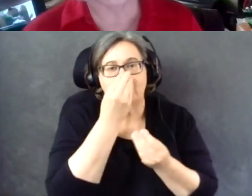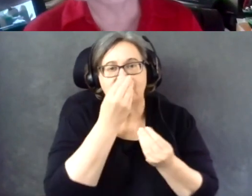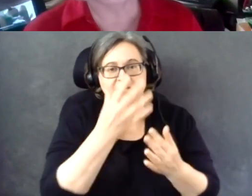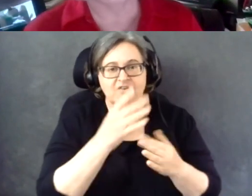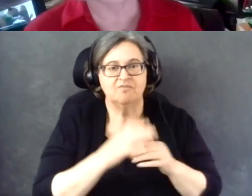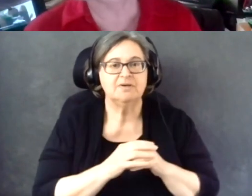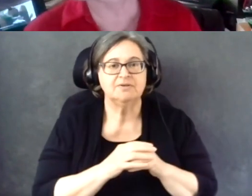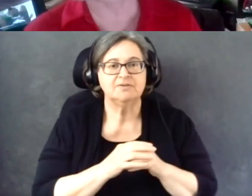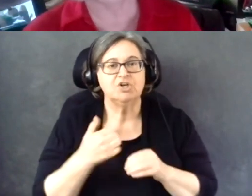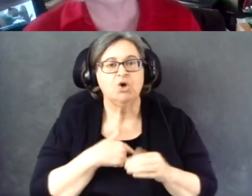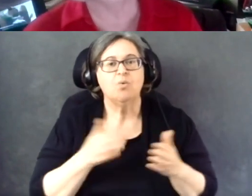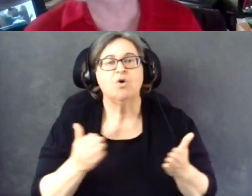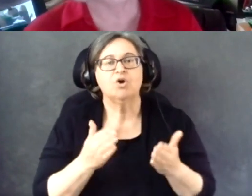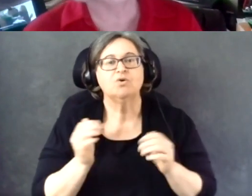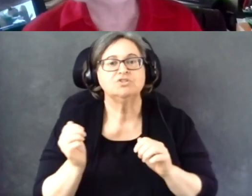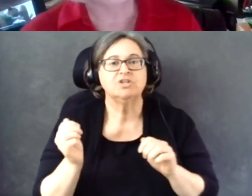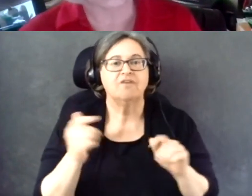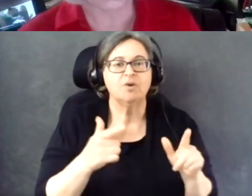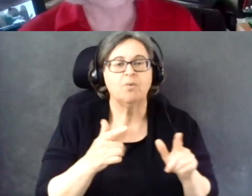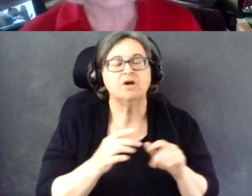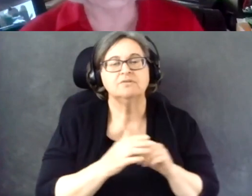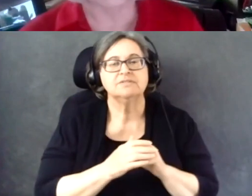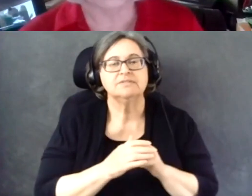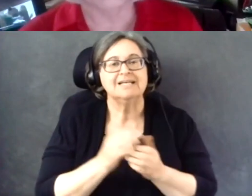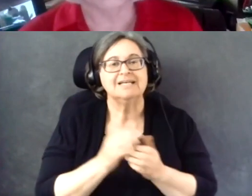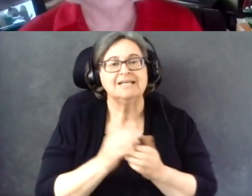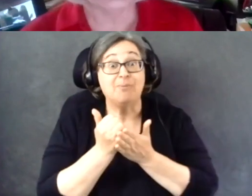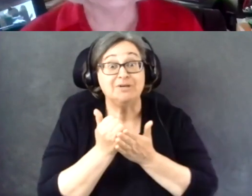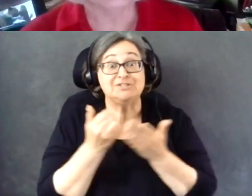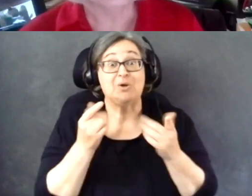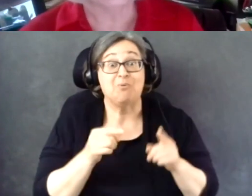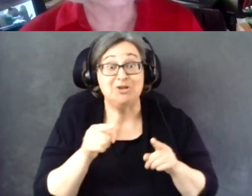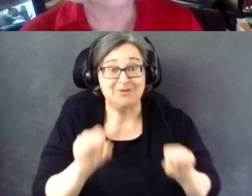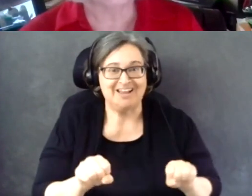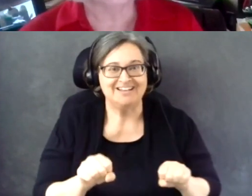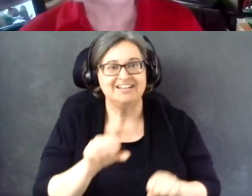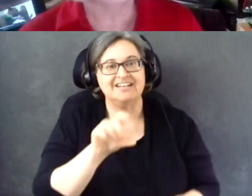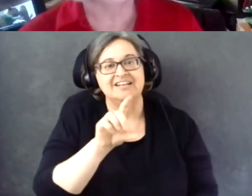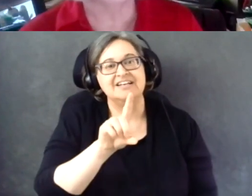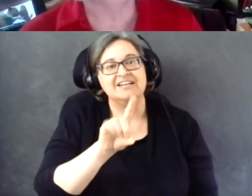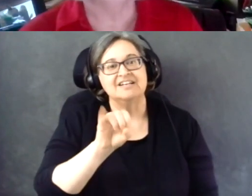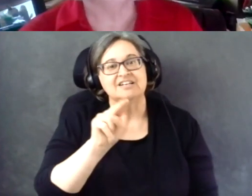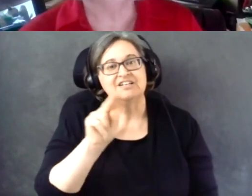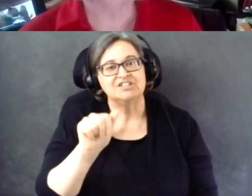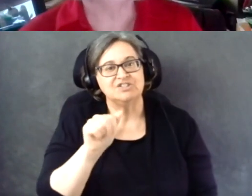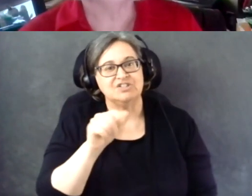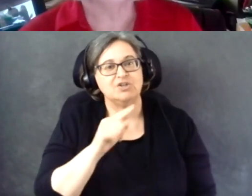So we encourage everyone to help us out when you can. Diana? You're muted.